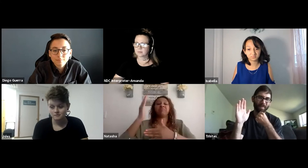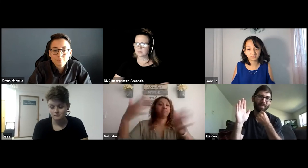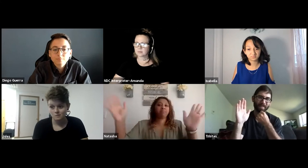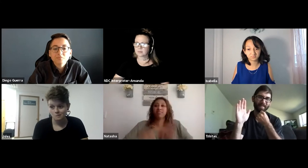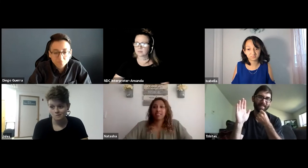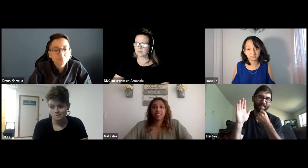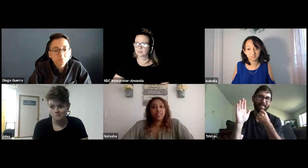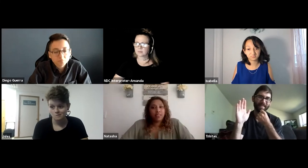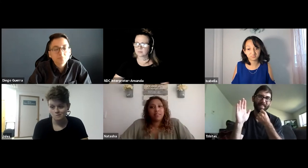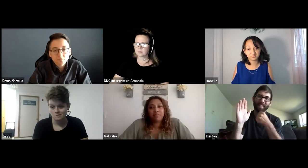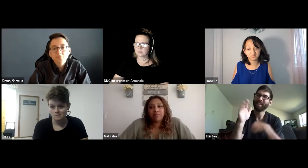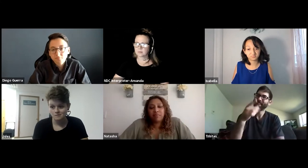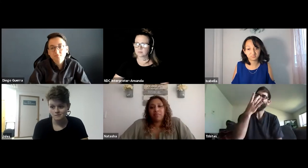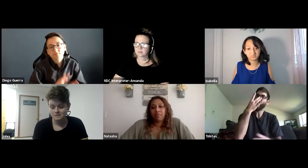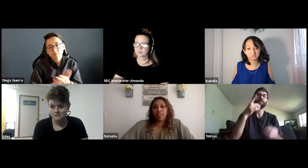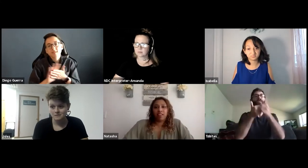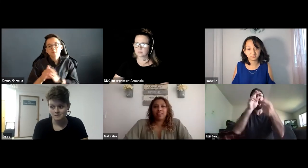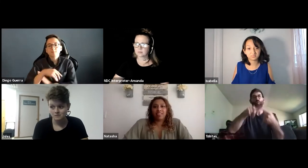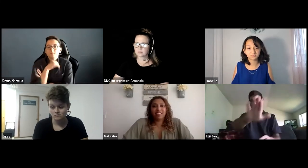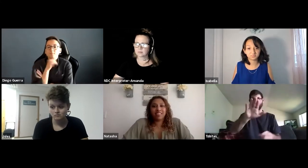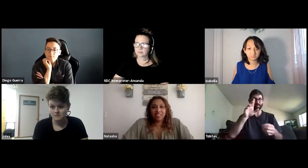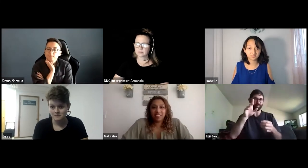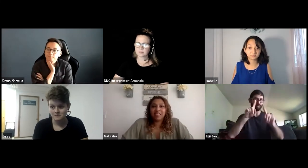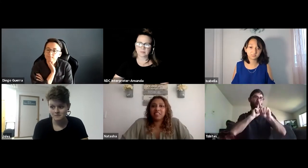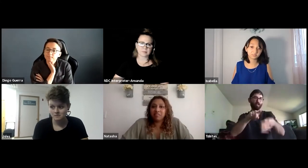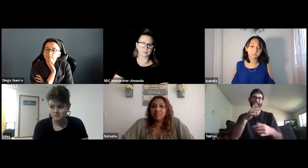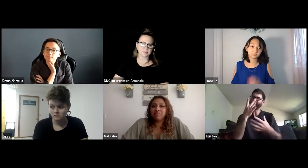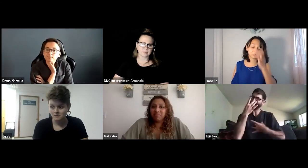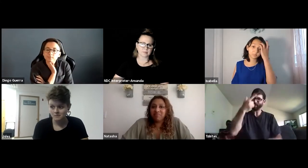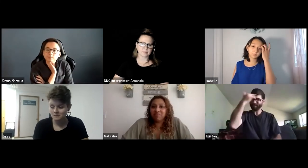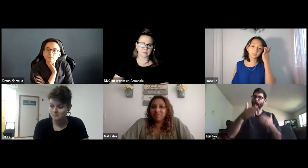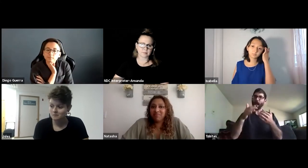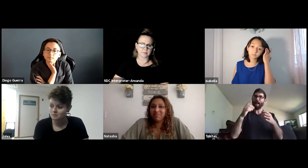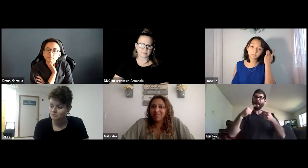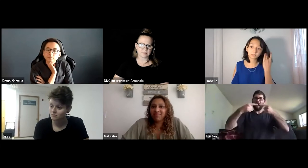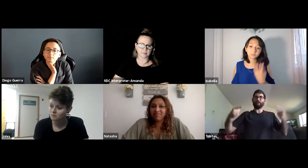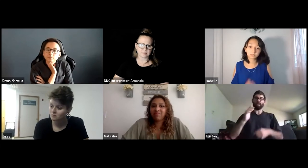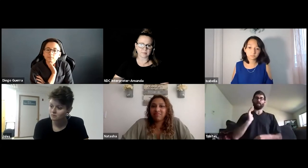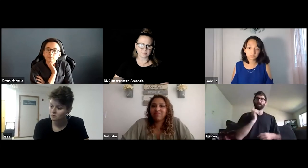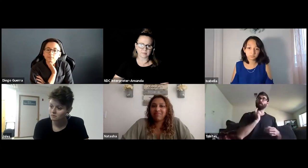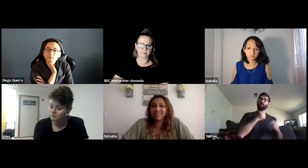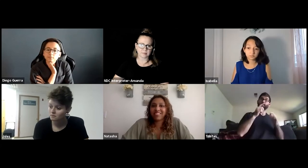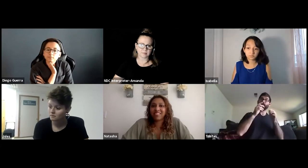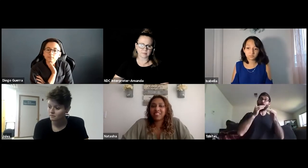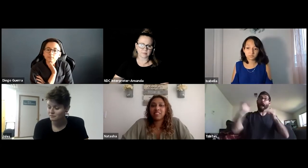that experience and rehearsed from then on and I had a smooth experience after that. This is Tristan.